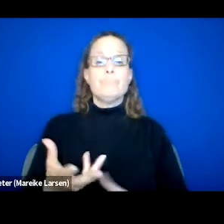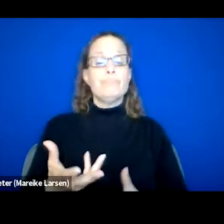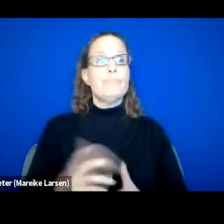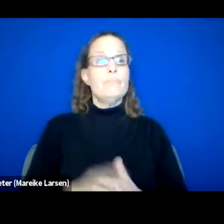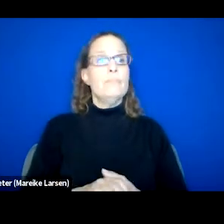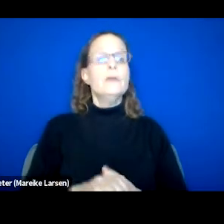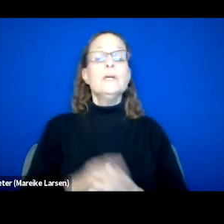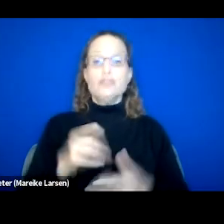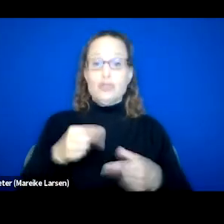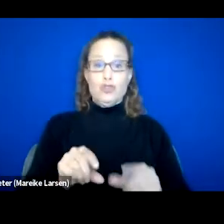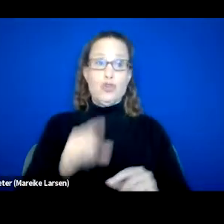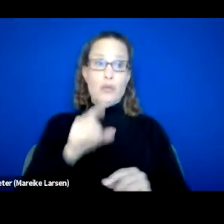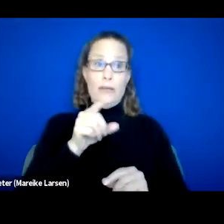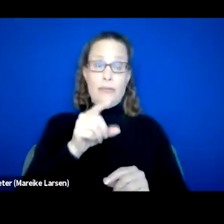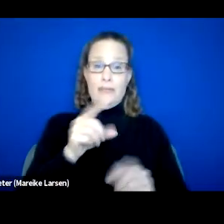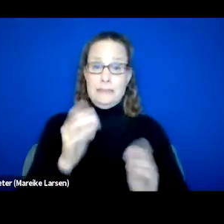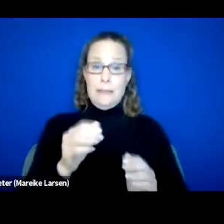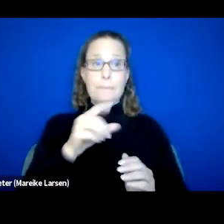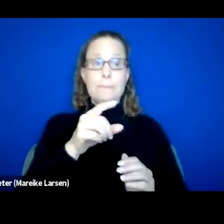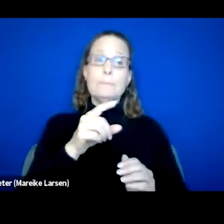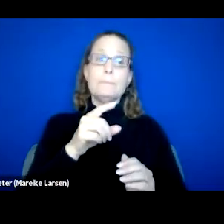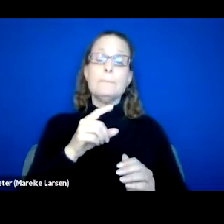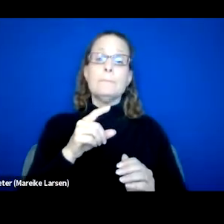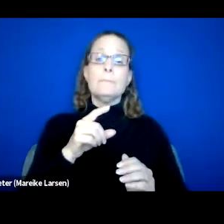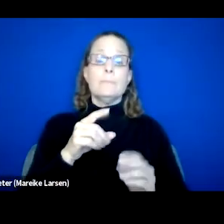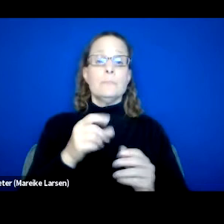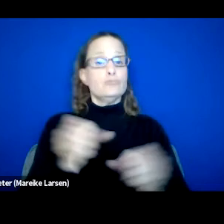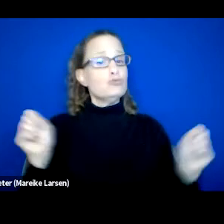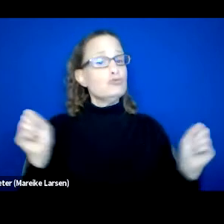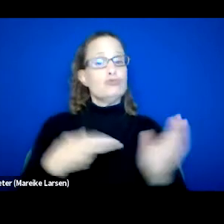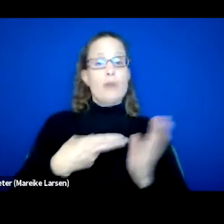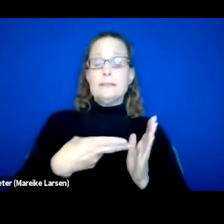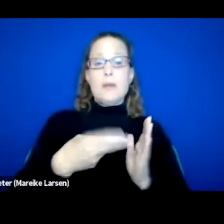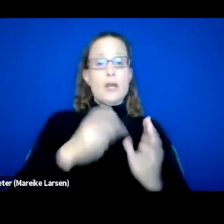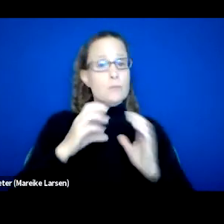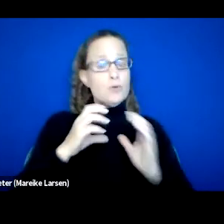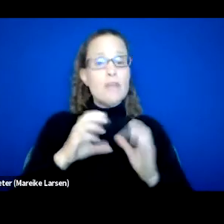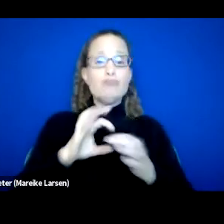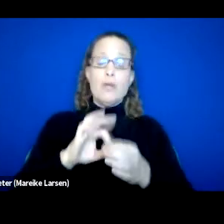So during this step of the process, transparent communication on expectations,